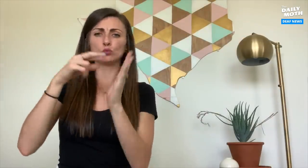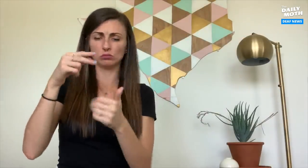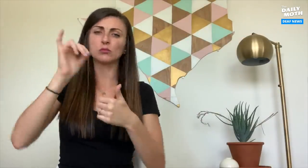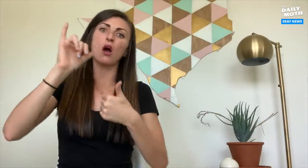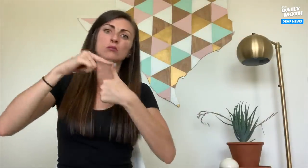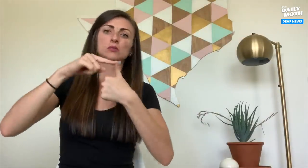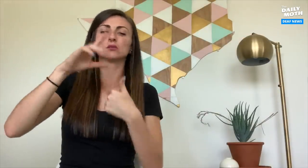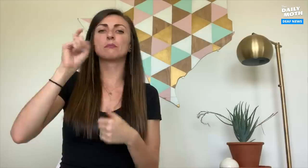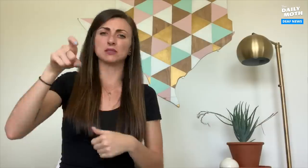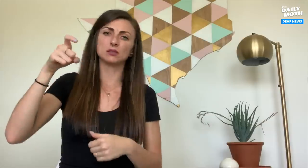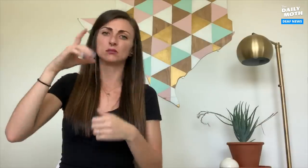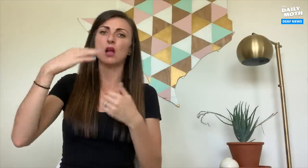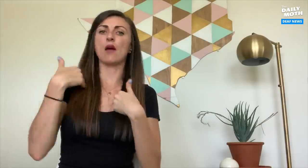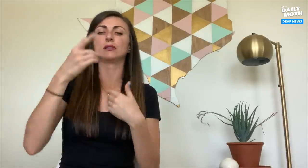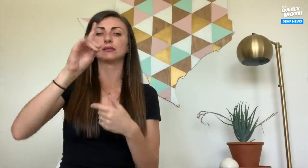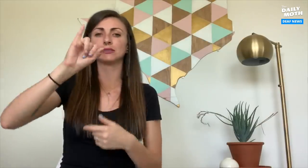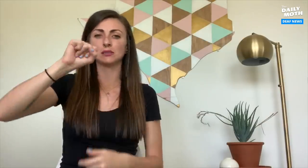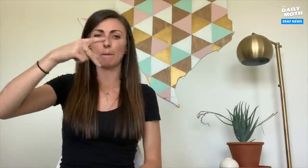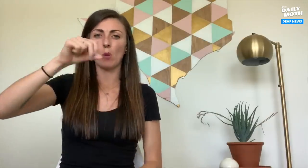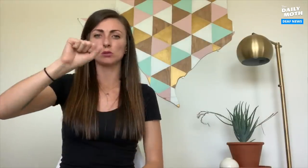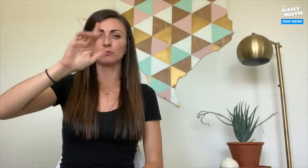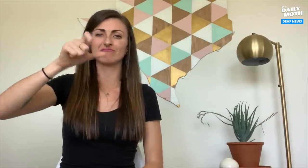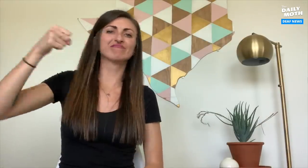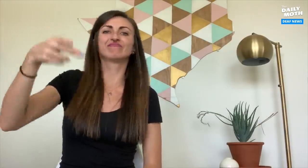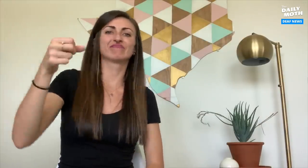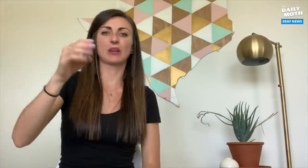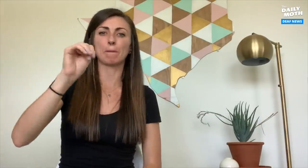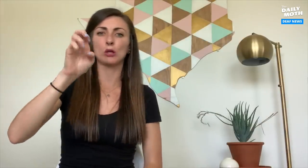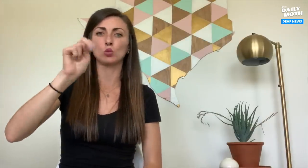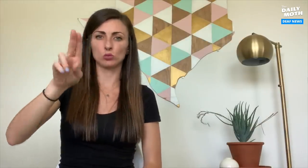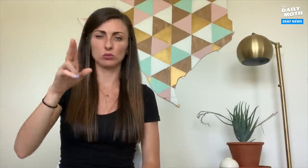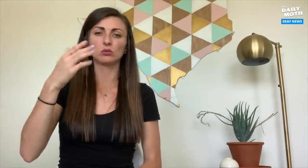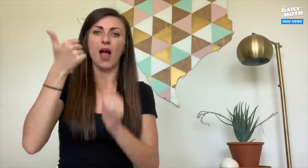by rules such as requiring that they offer disposable menus